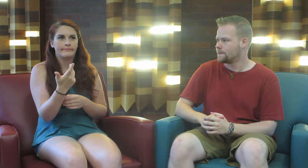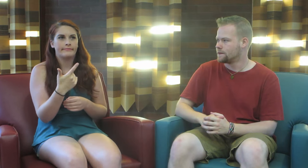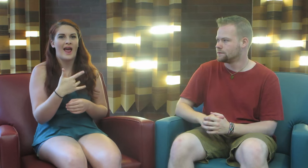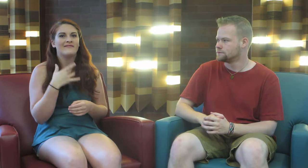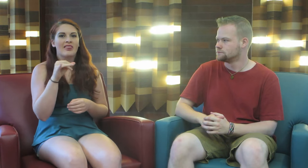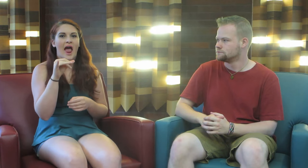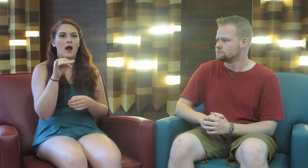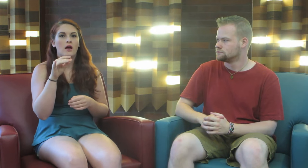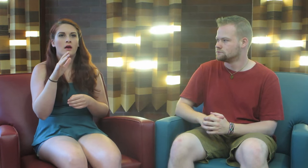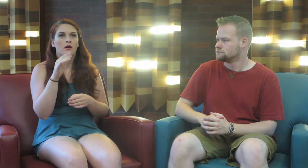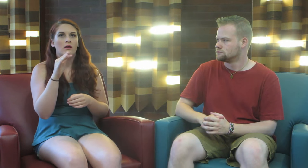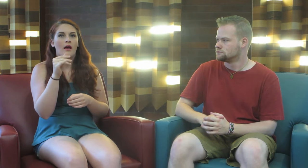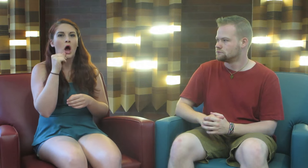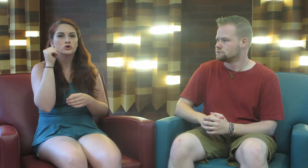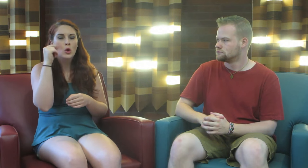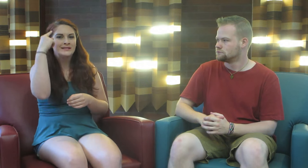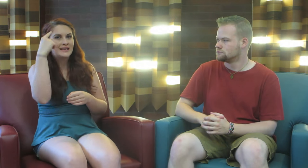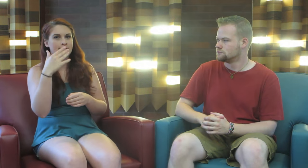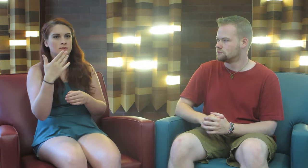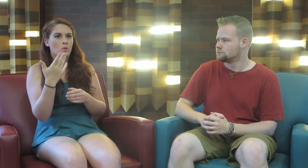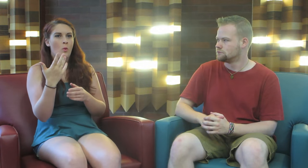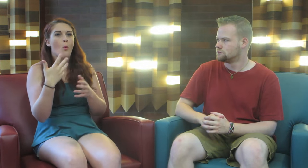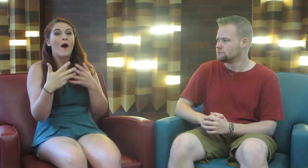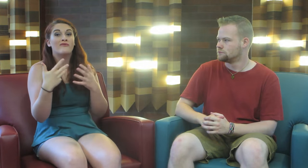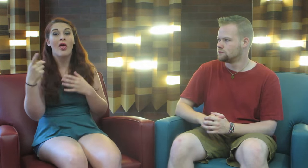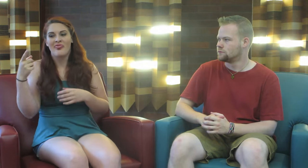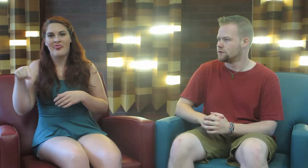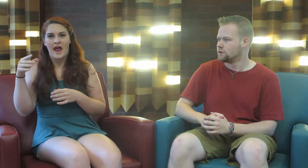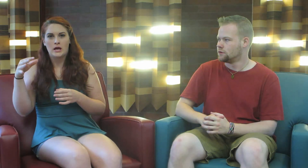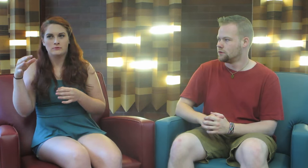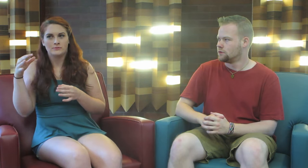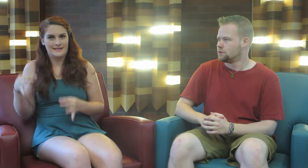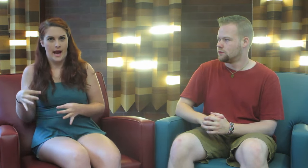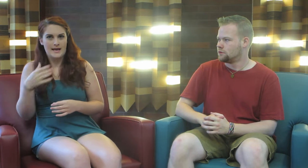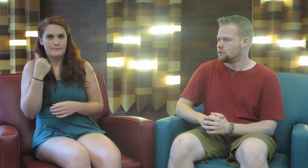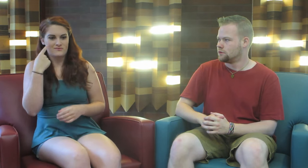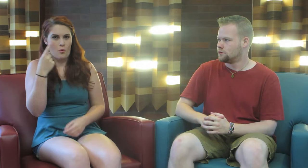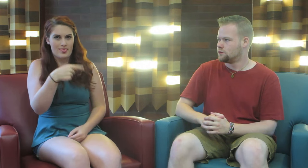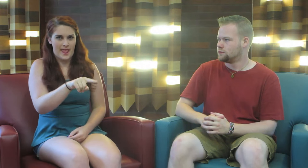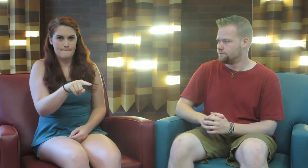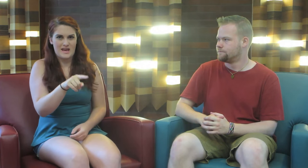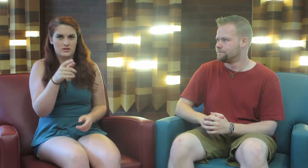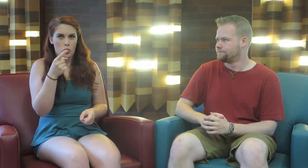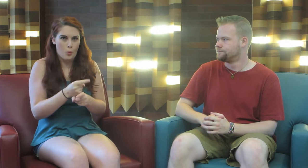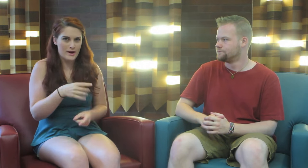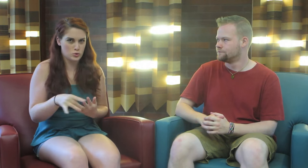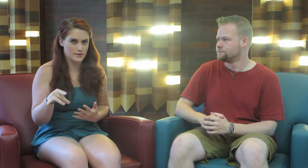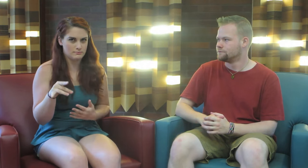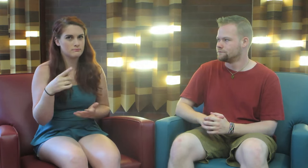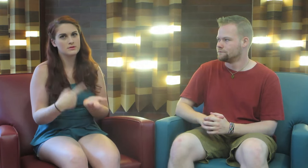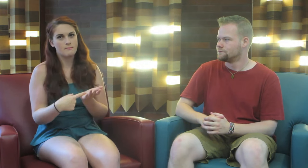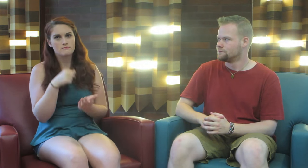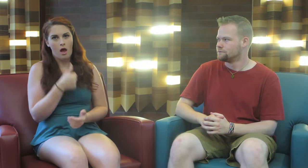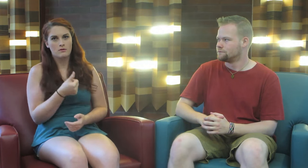I feel like adults think that whatever they decide is the best for them, the right choice. Sometimes it’s not.